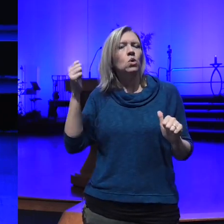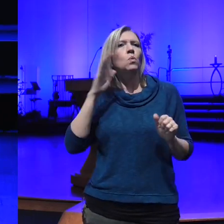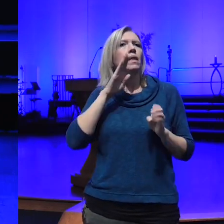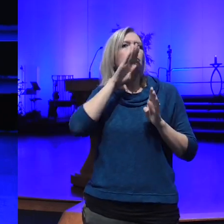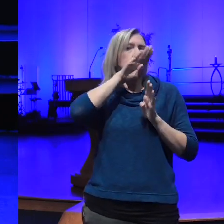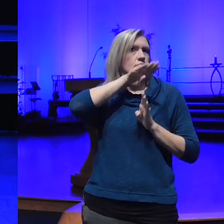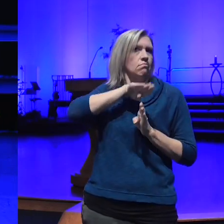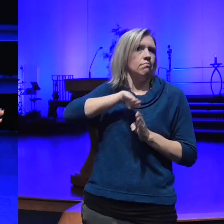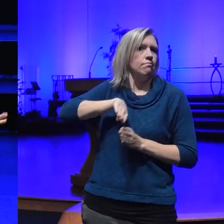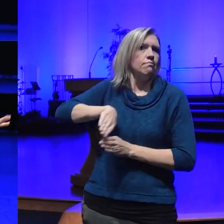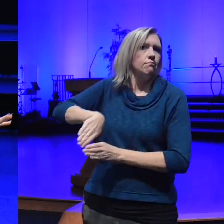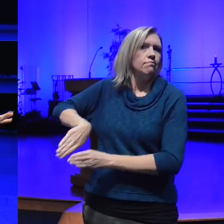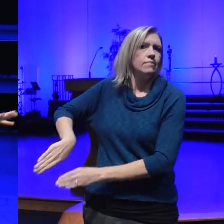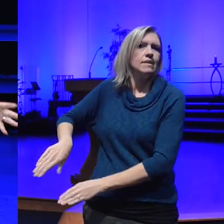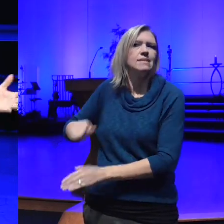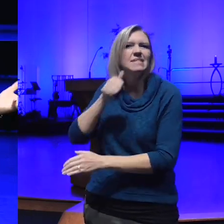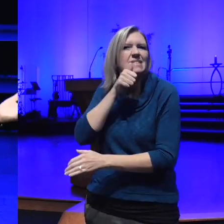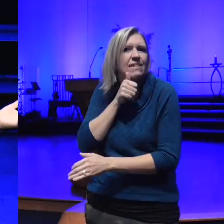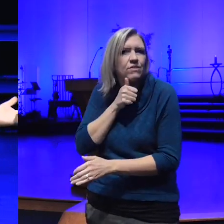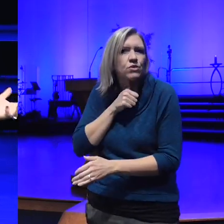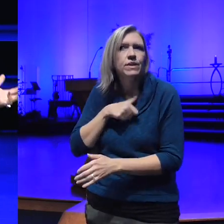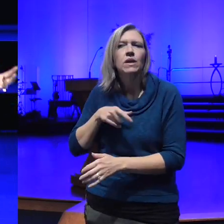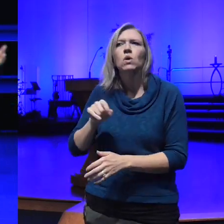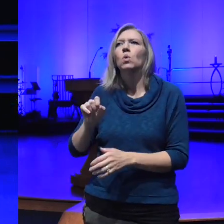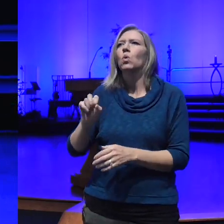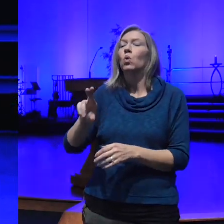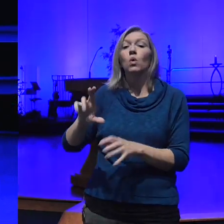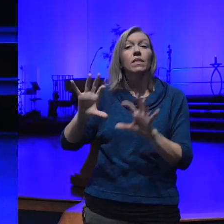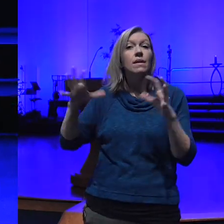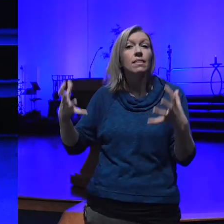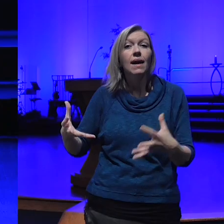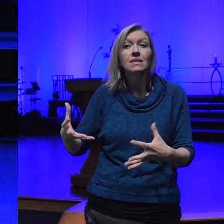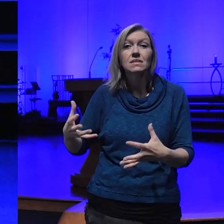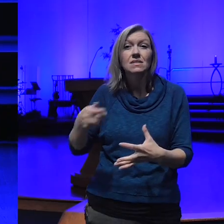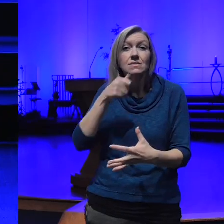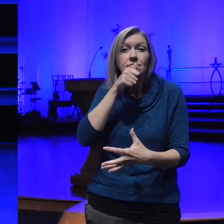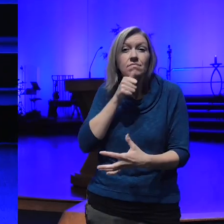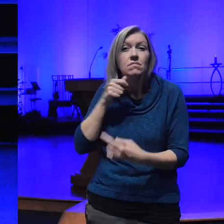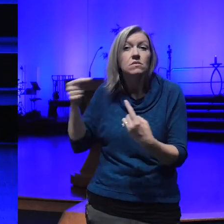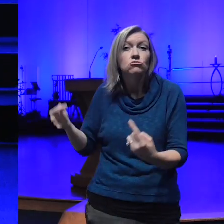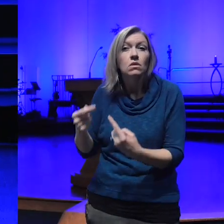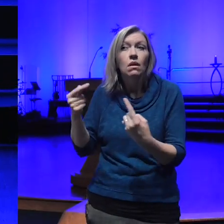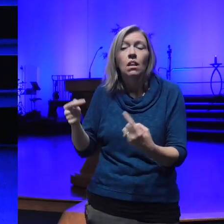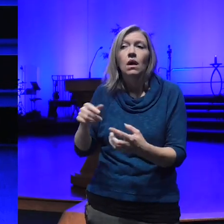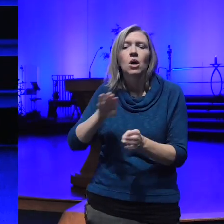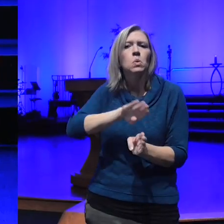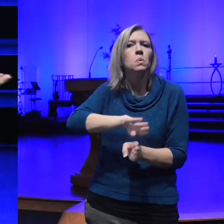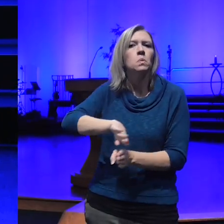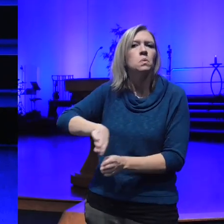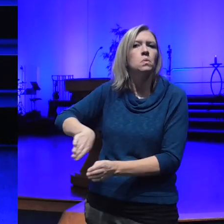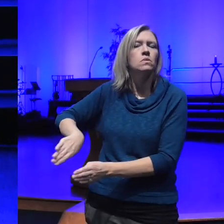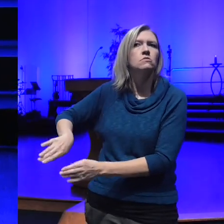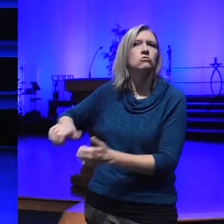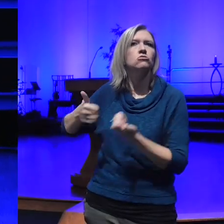away the collective suffering so that instead we can grab hold of love and peace and and somehow